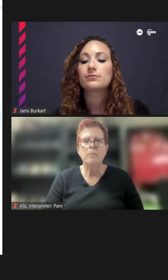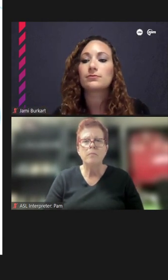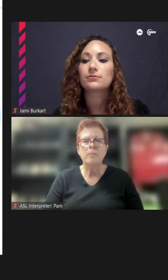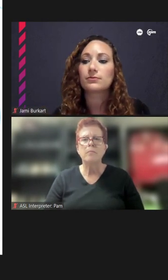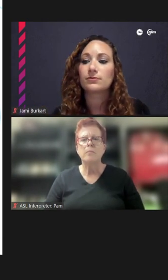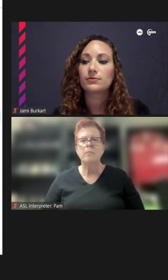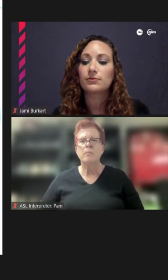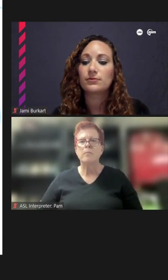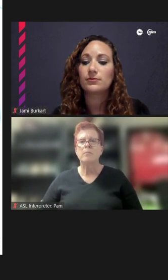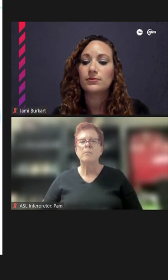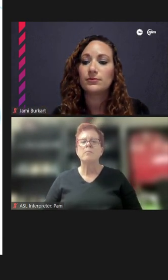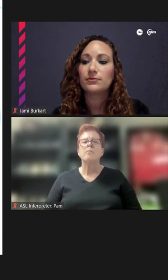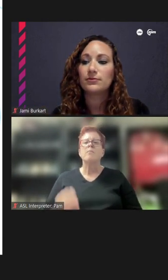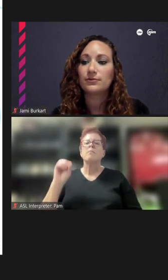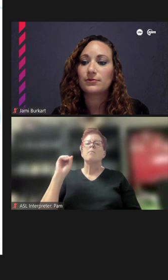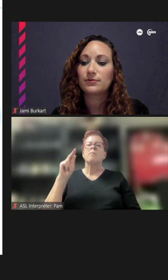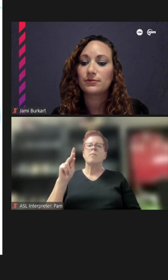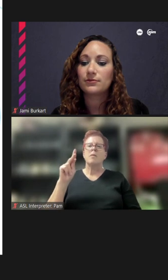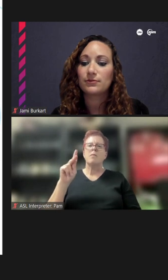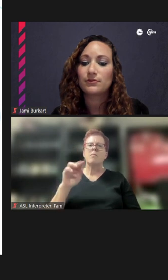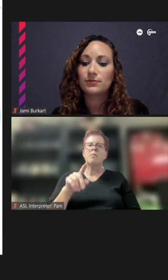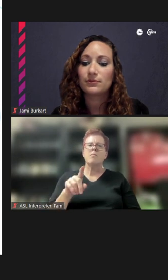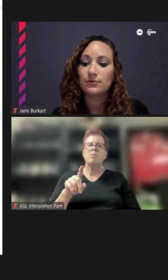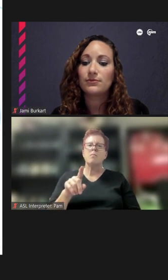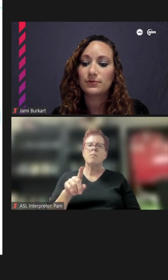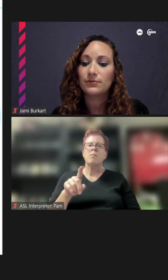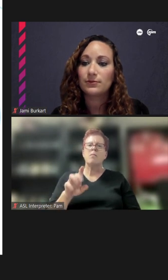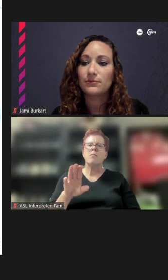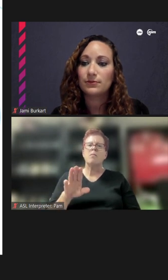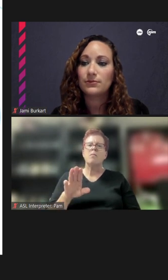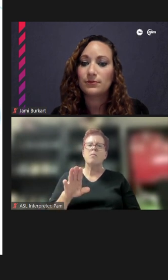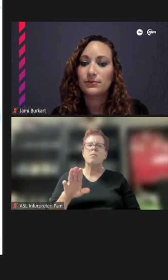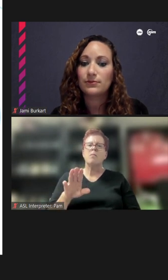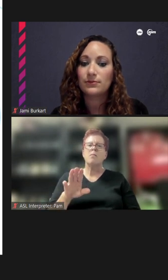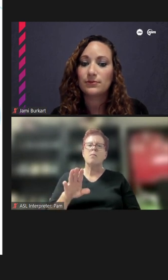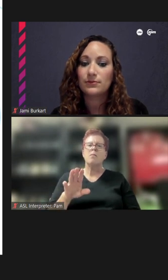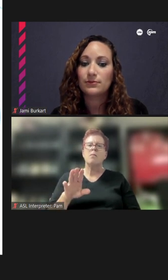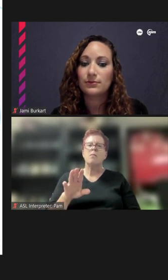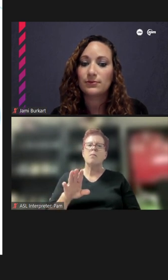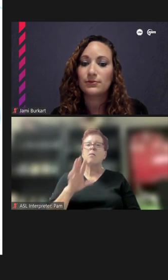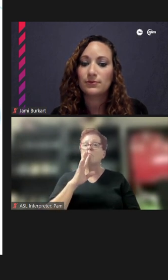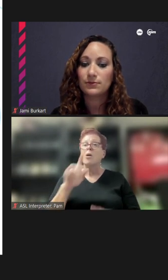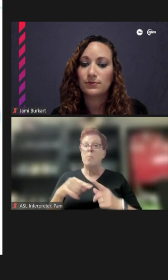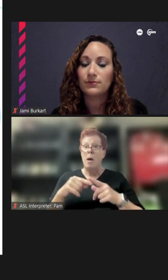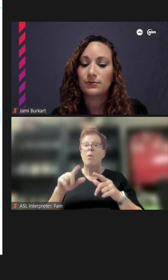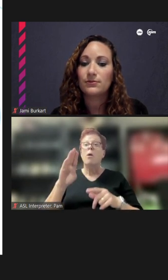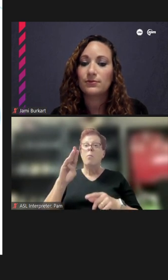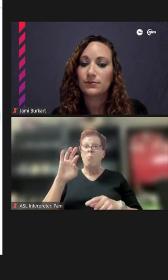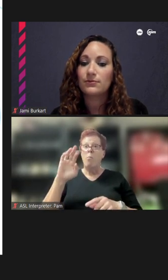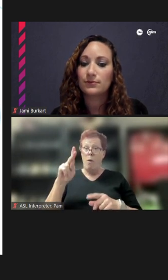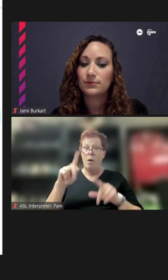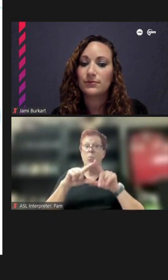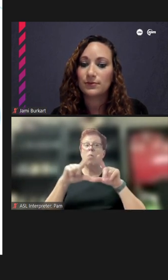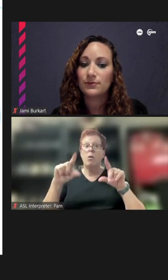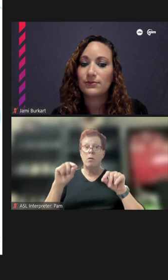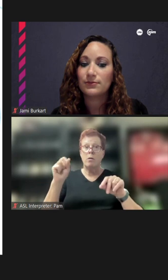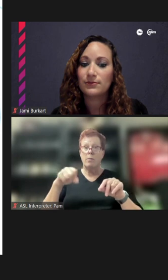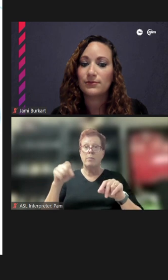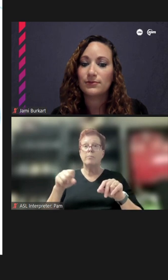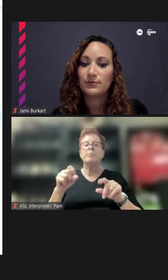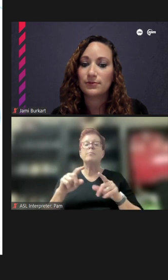Okay, just throwing this out there -- we talk about the brickwork on the street, each part of